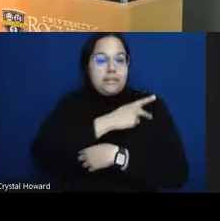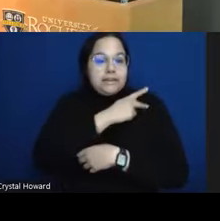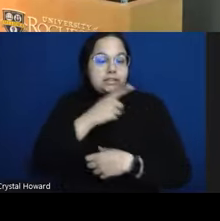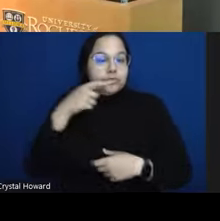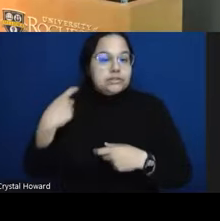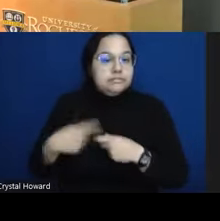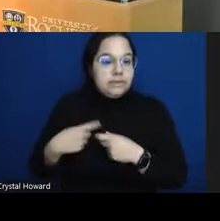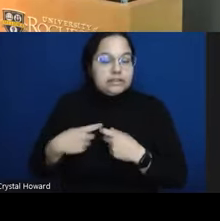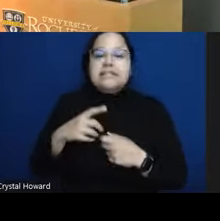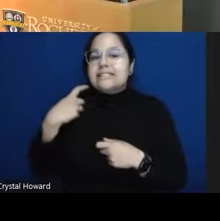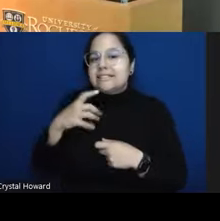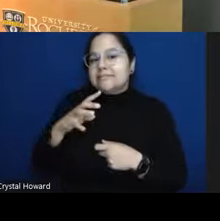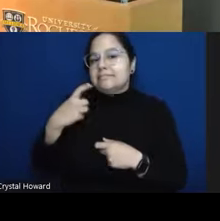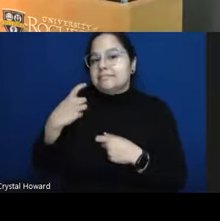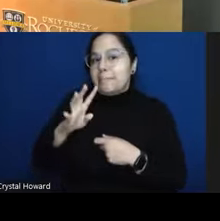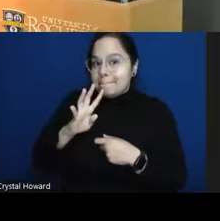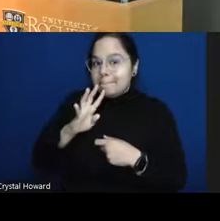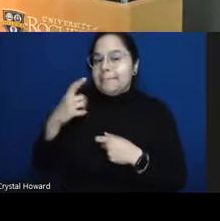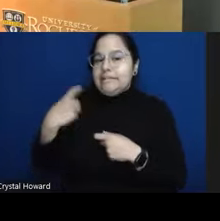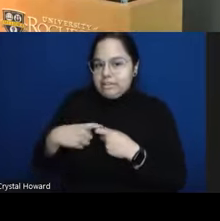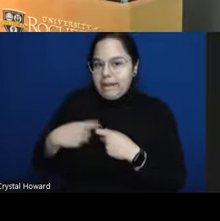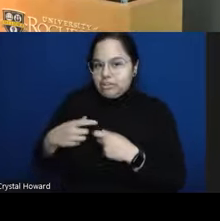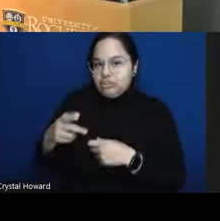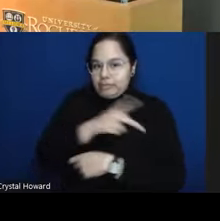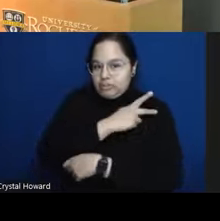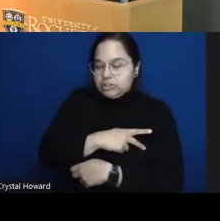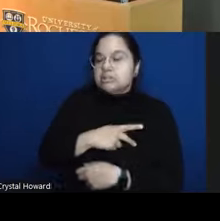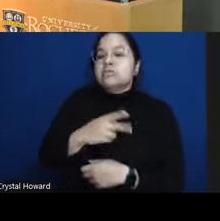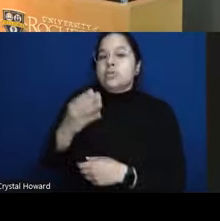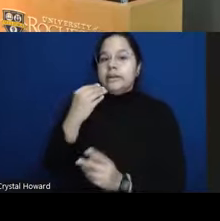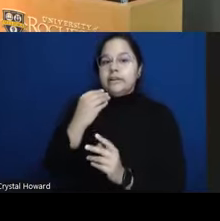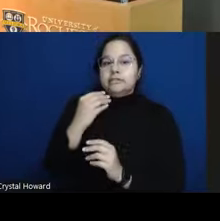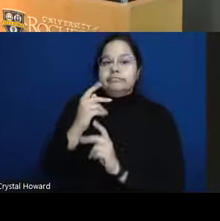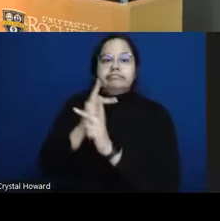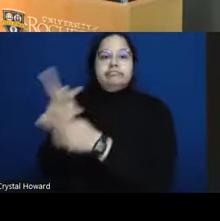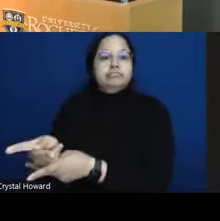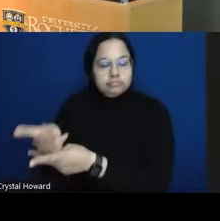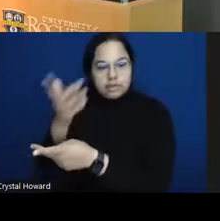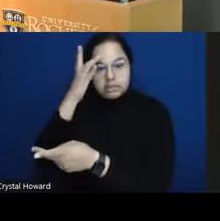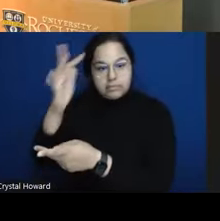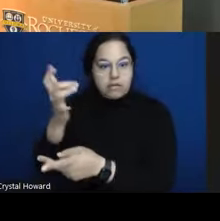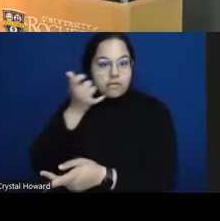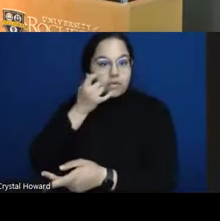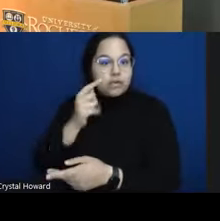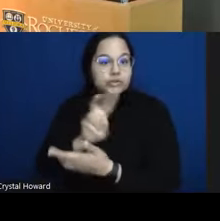Spanish uh smartphones for two weeks and then just tracked uh uh cultural cultural social engagement